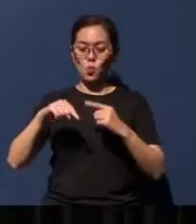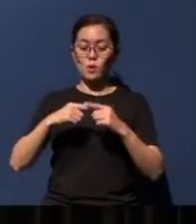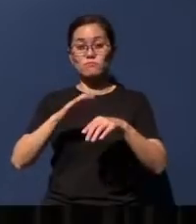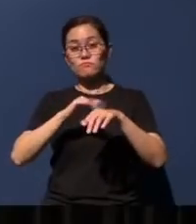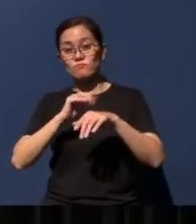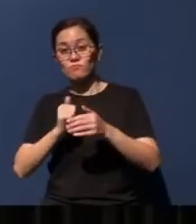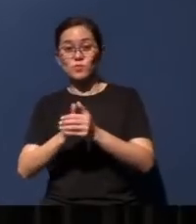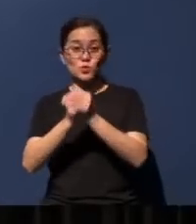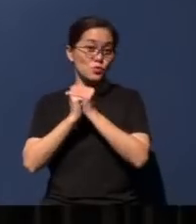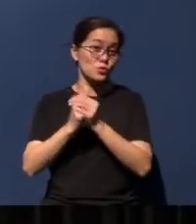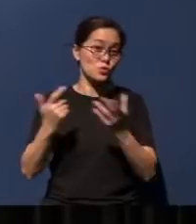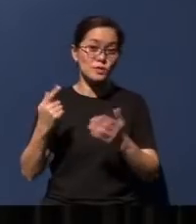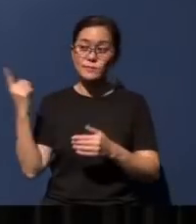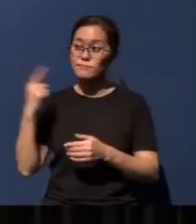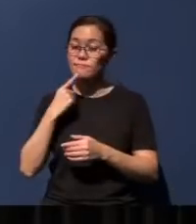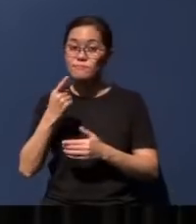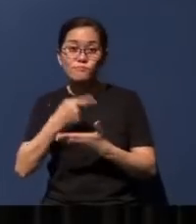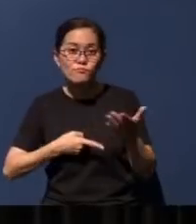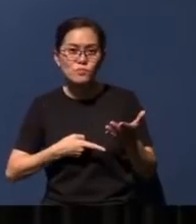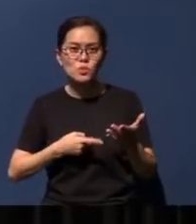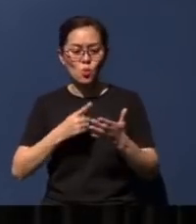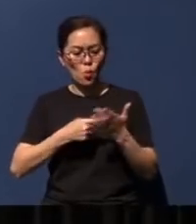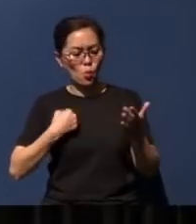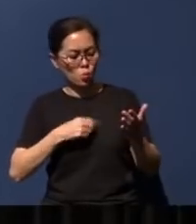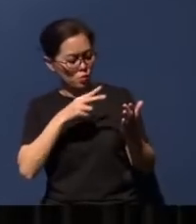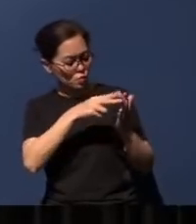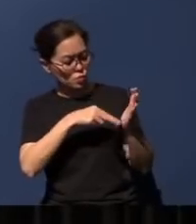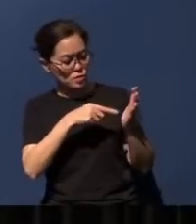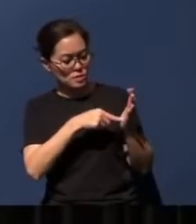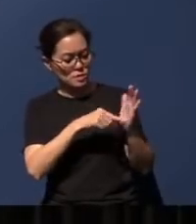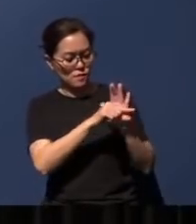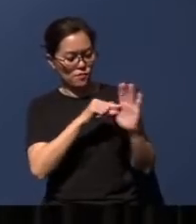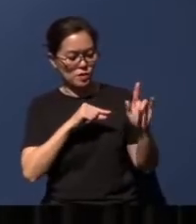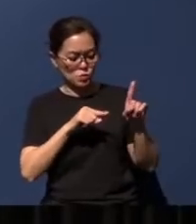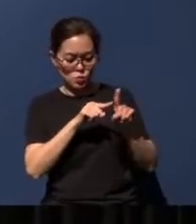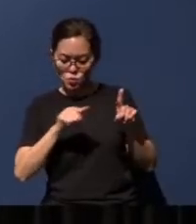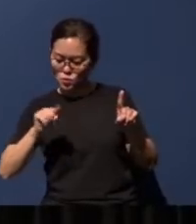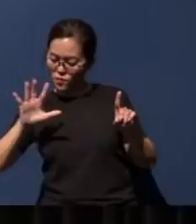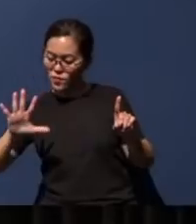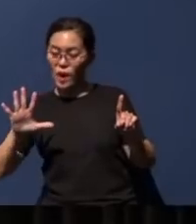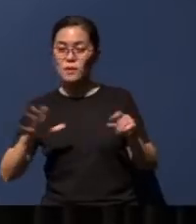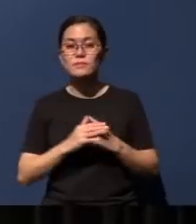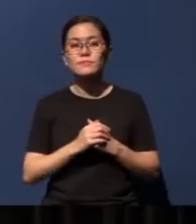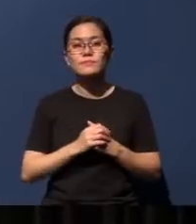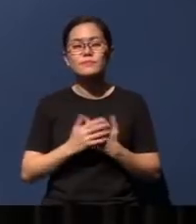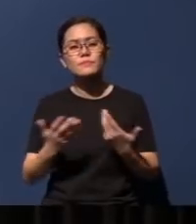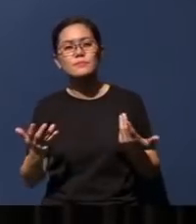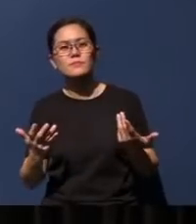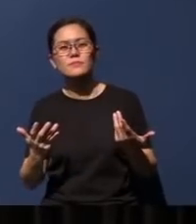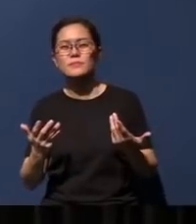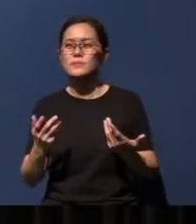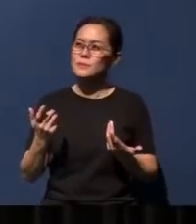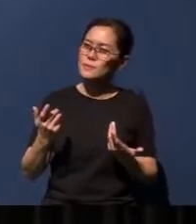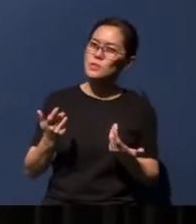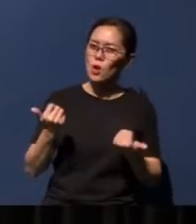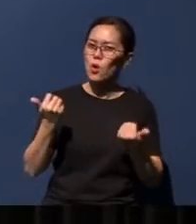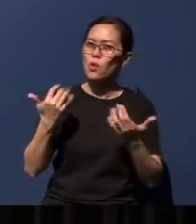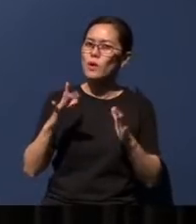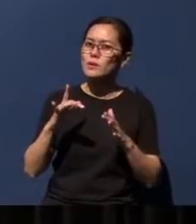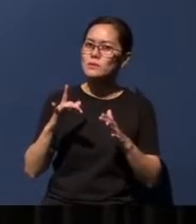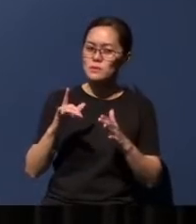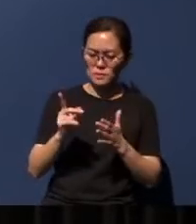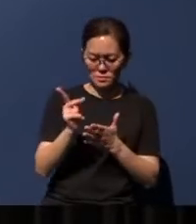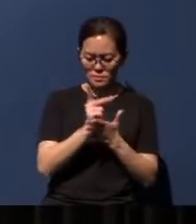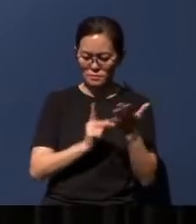that what we read in verses one to five have, in a sense, been partially fulfilled today. You